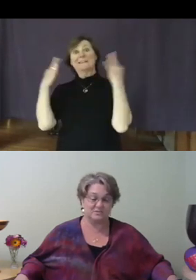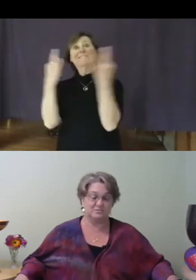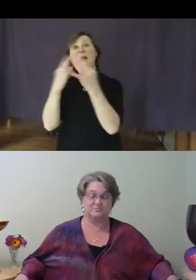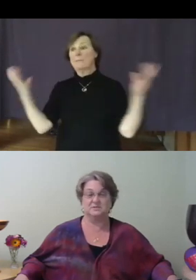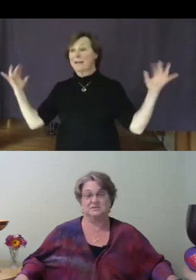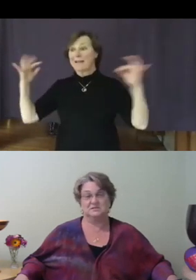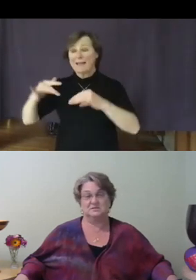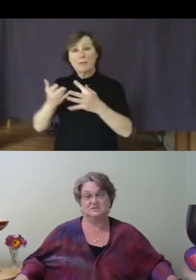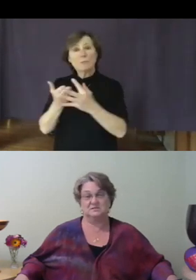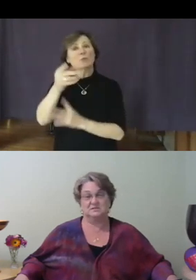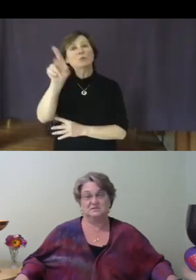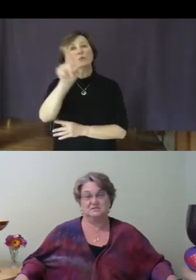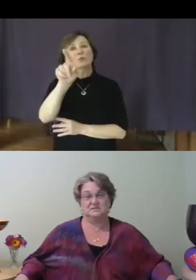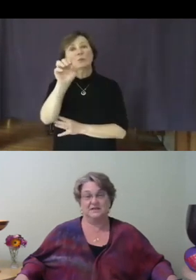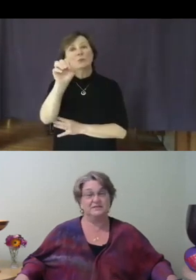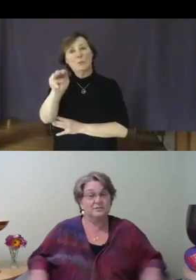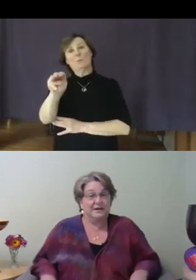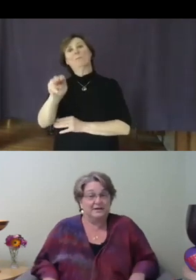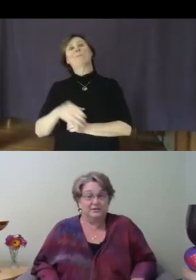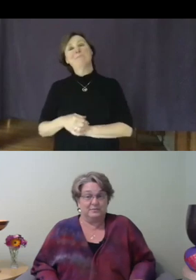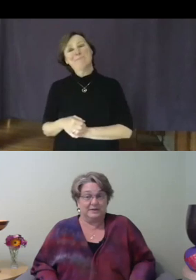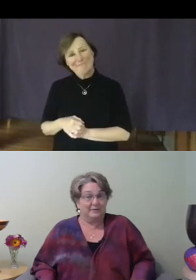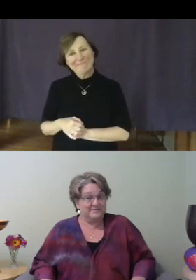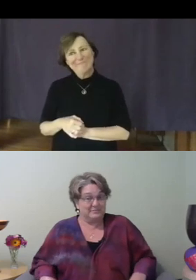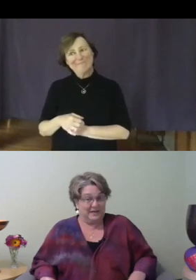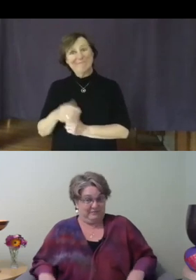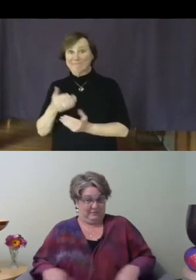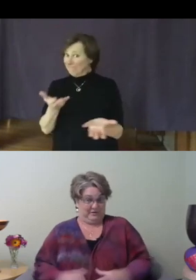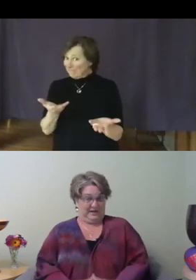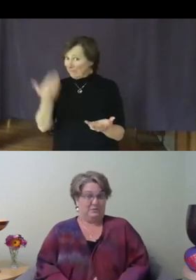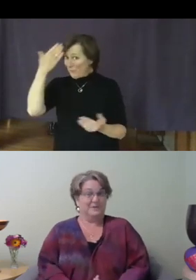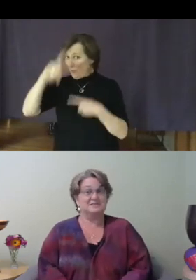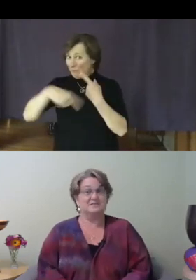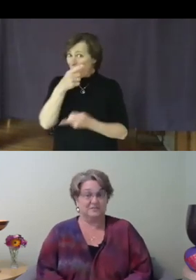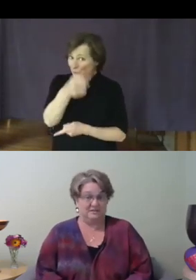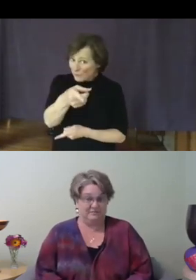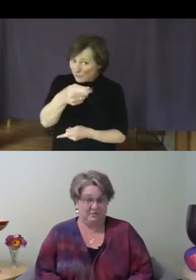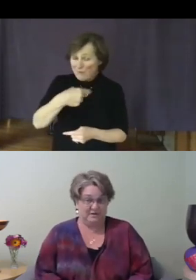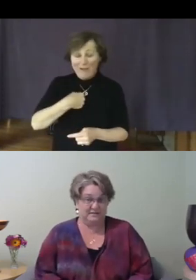I don't know about you, but I wasn't ready for it, I wasn't looking for it, and